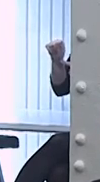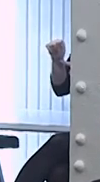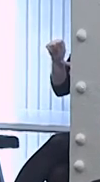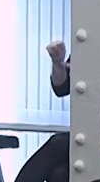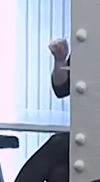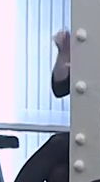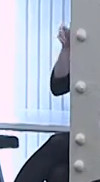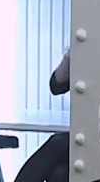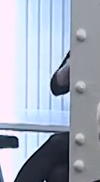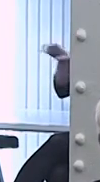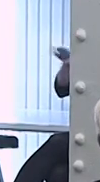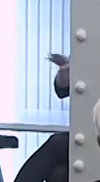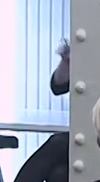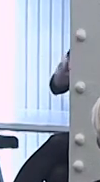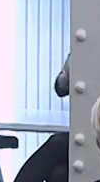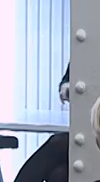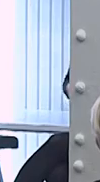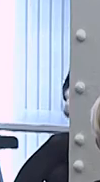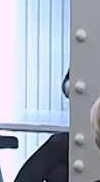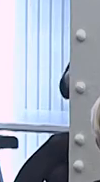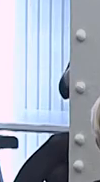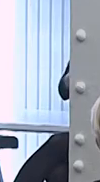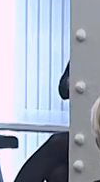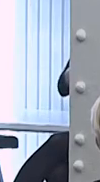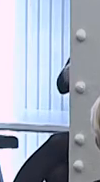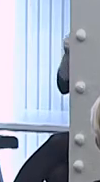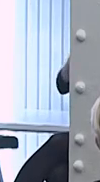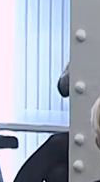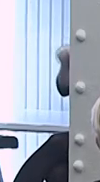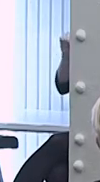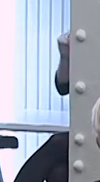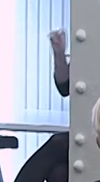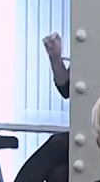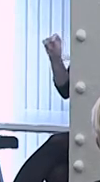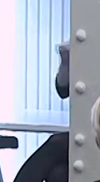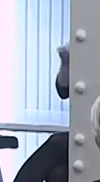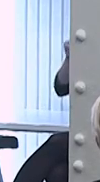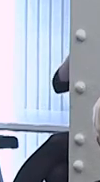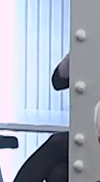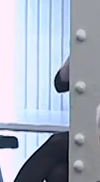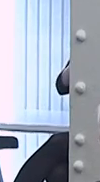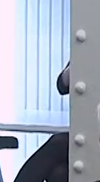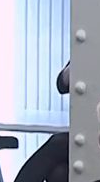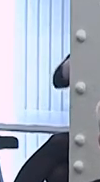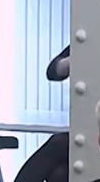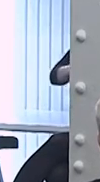But that doesn't mean that ADA doesn't rely on coercive tactics and doesn't have an aim